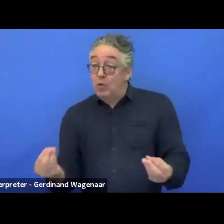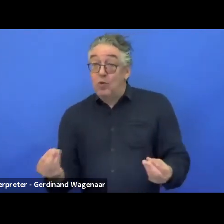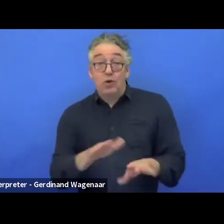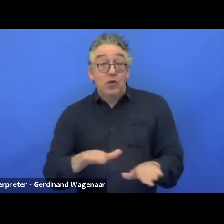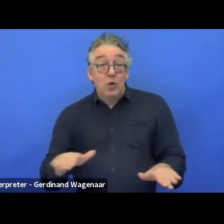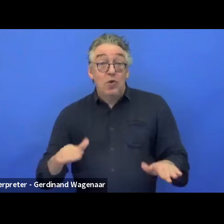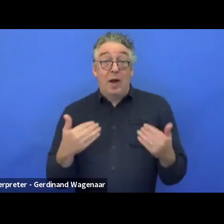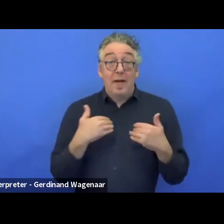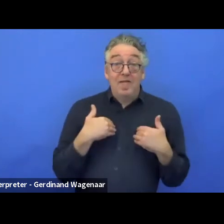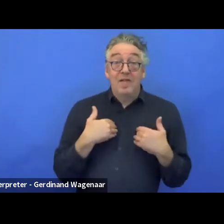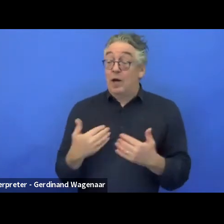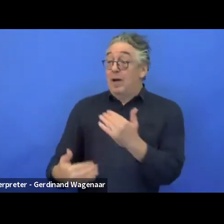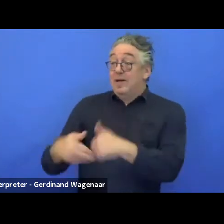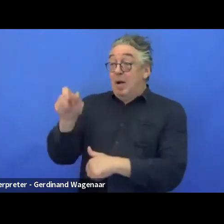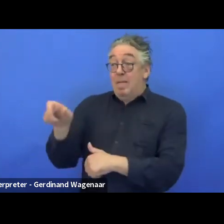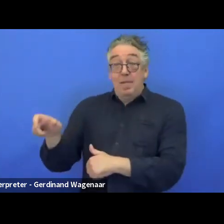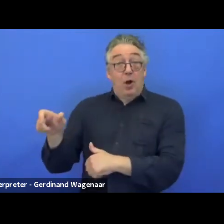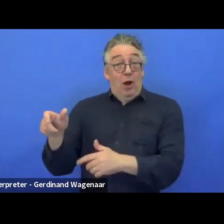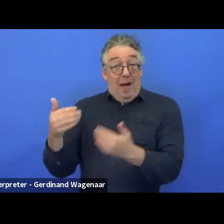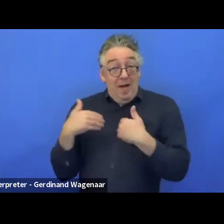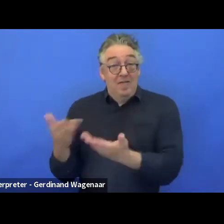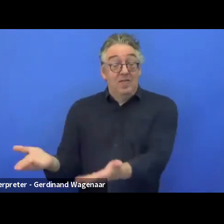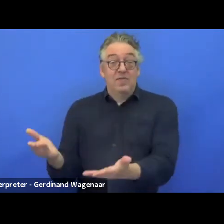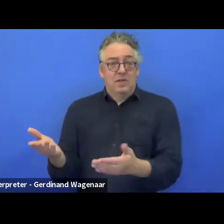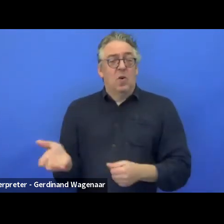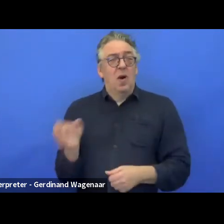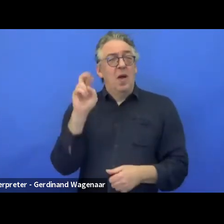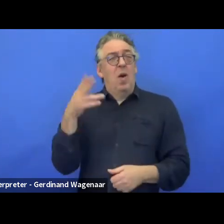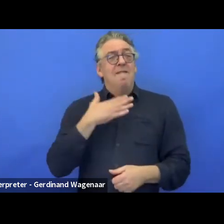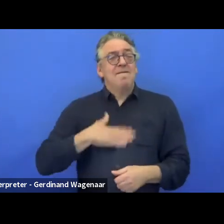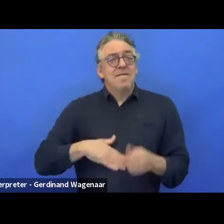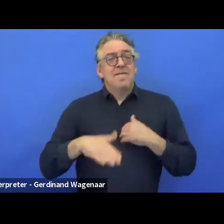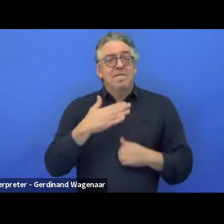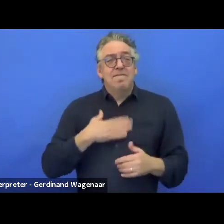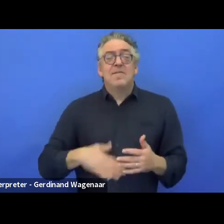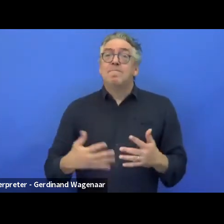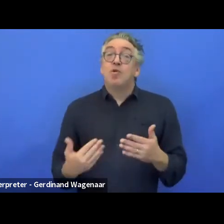because it's for all, the concept of inclusive and diverse research.